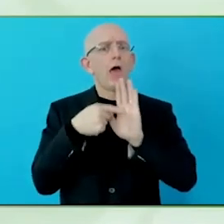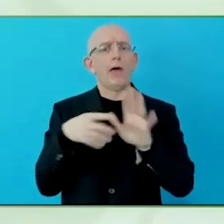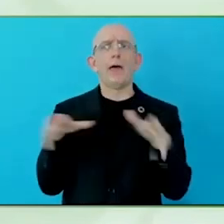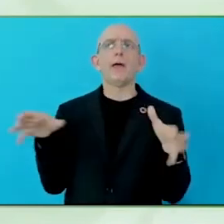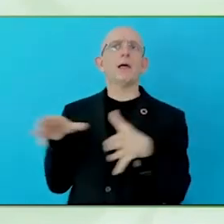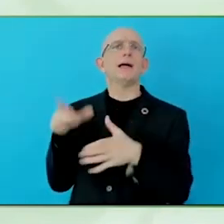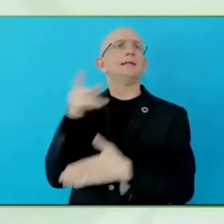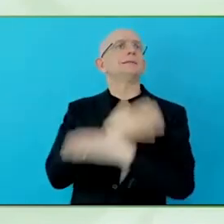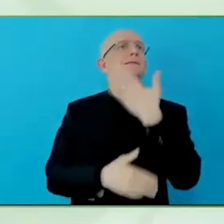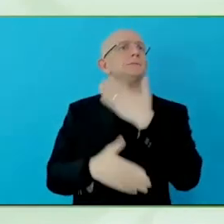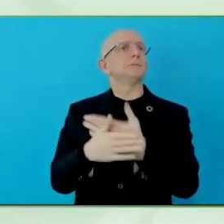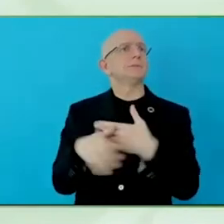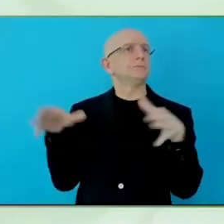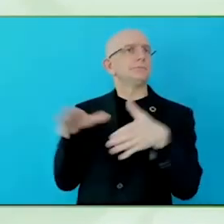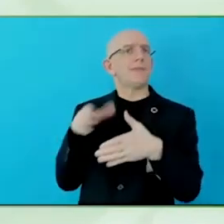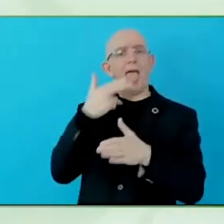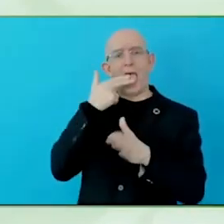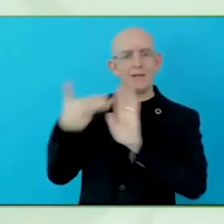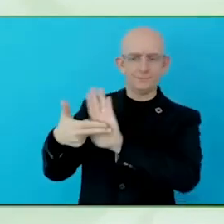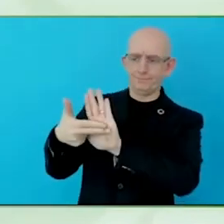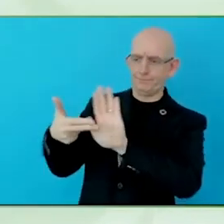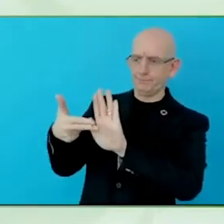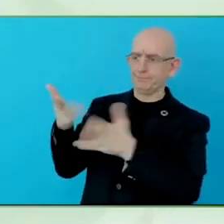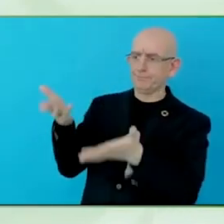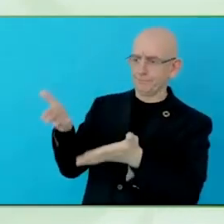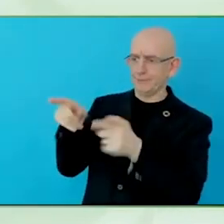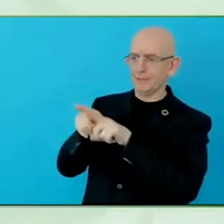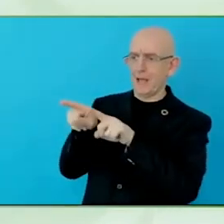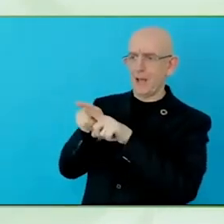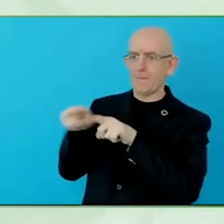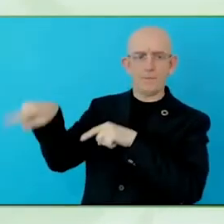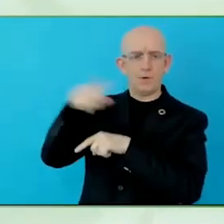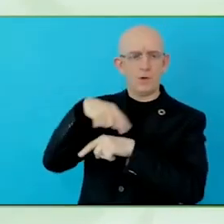geographical areas, there are differences in gender, ethnicity,